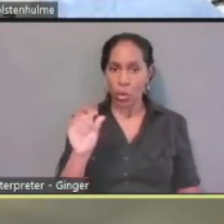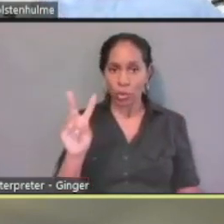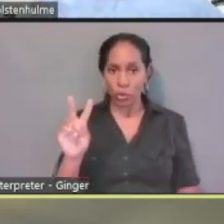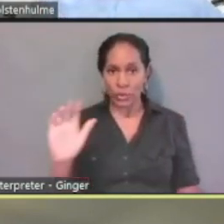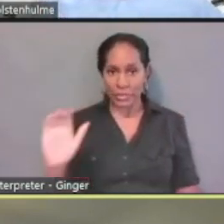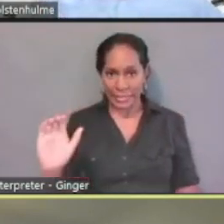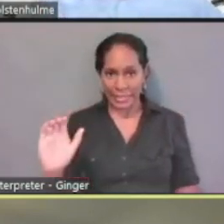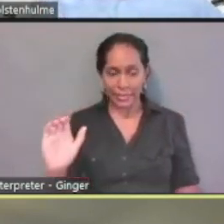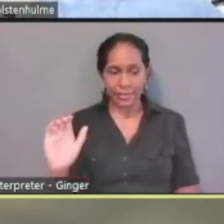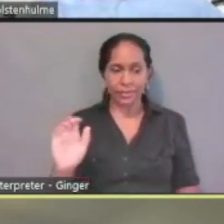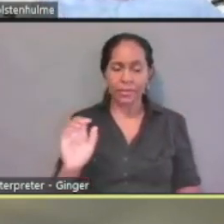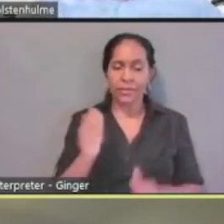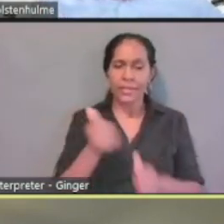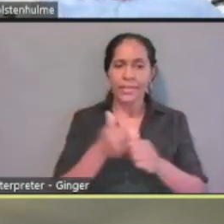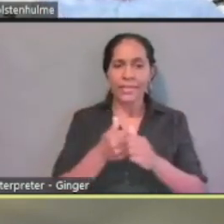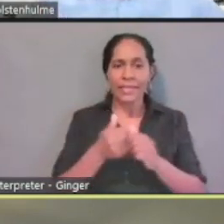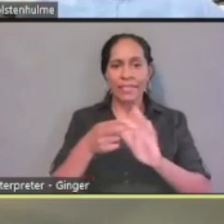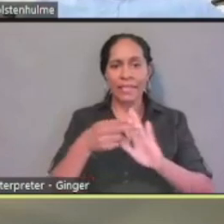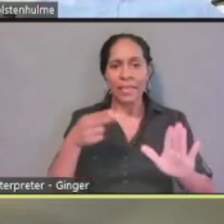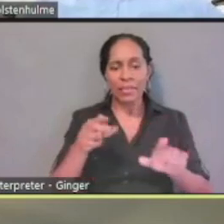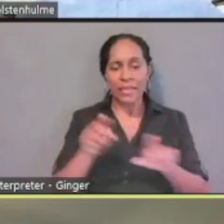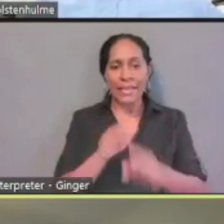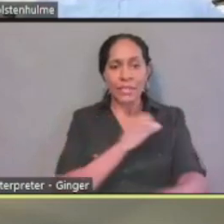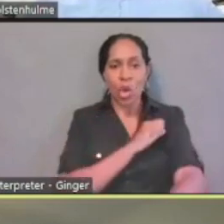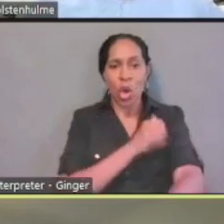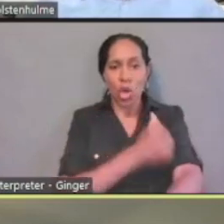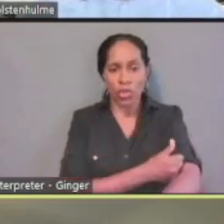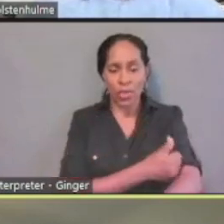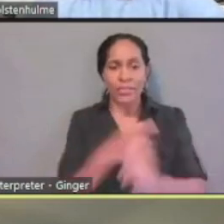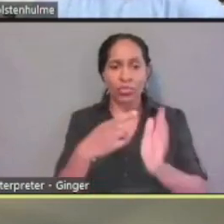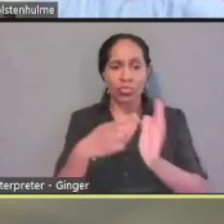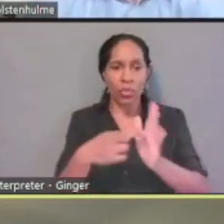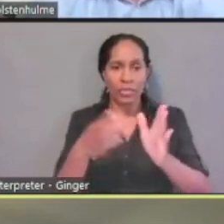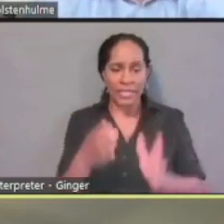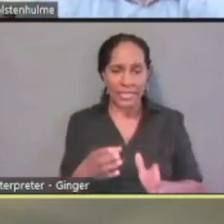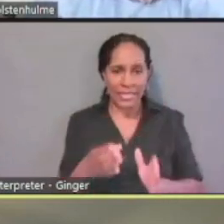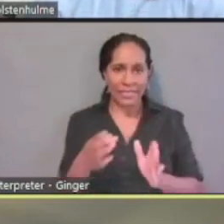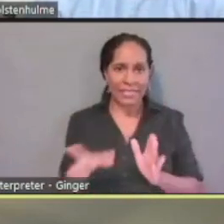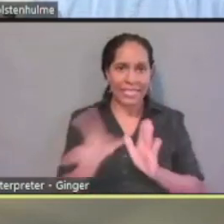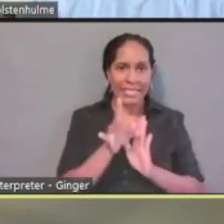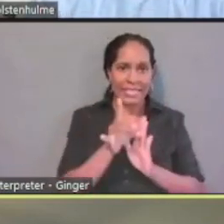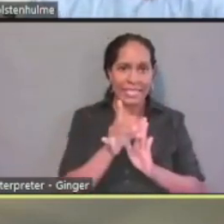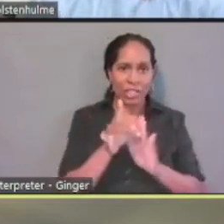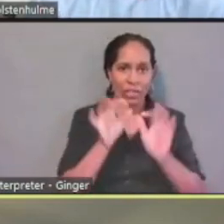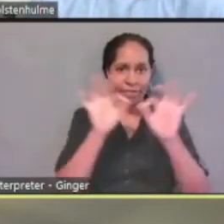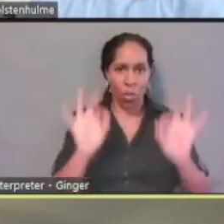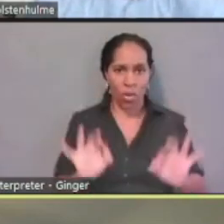as authorized representative designation form. But that would be needed if someone